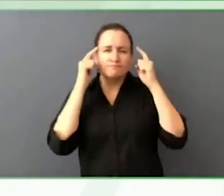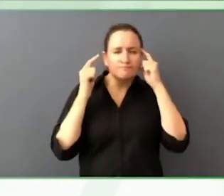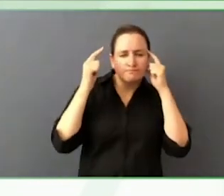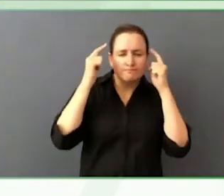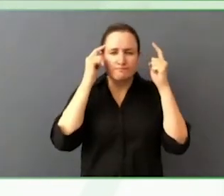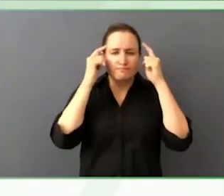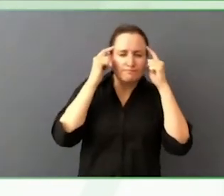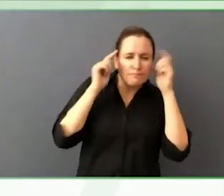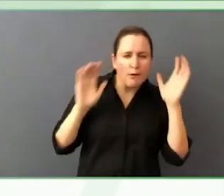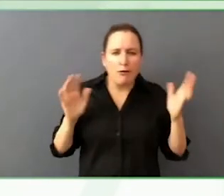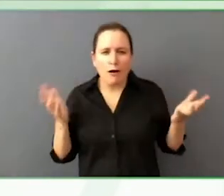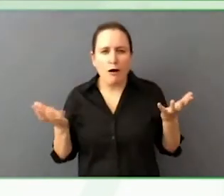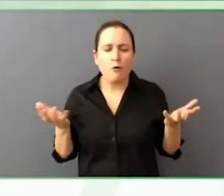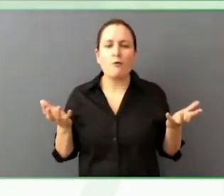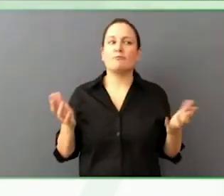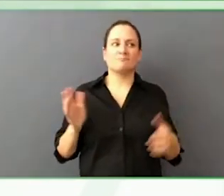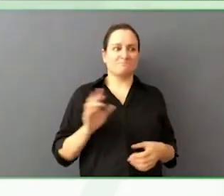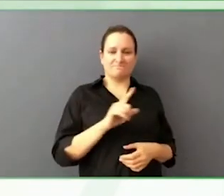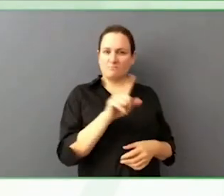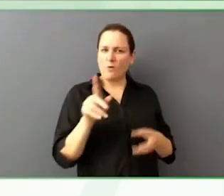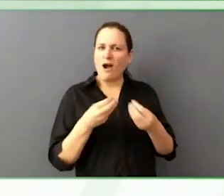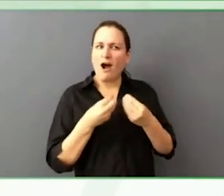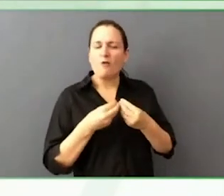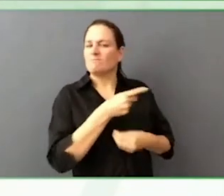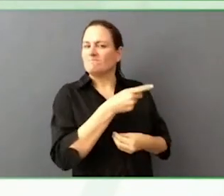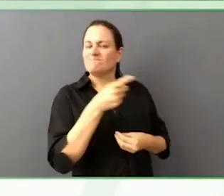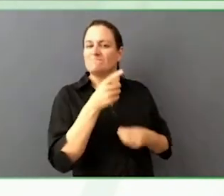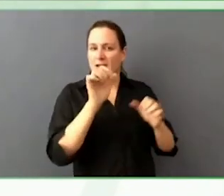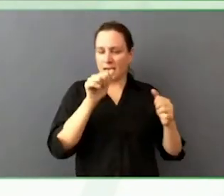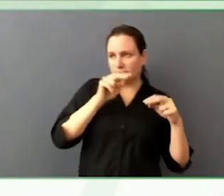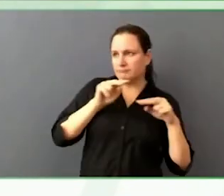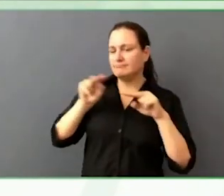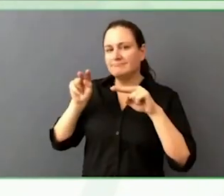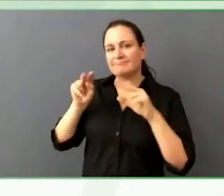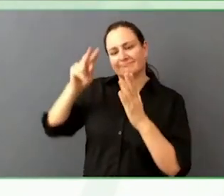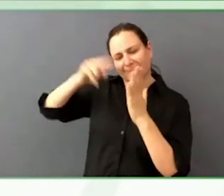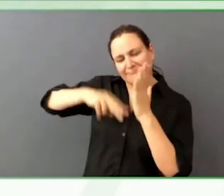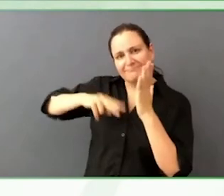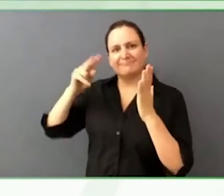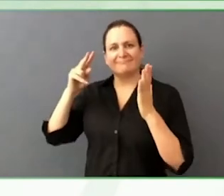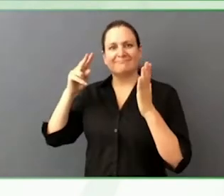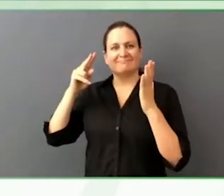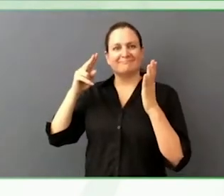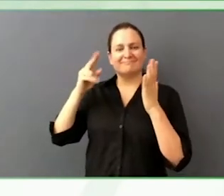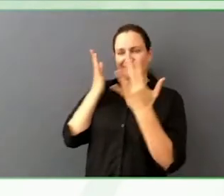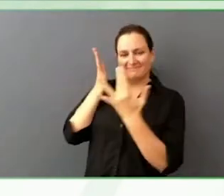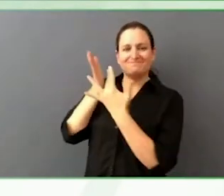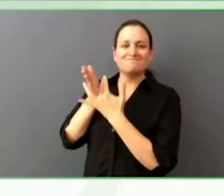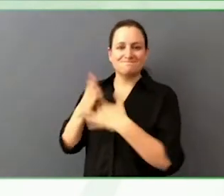which we have read at one point, is more accessible for all, persons with and without disabilities.